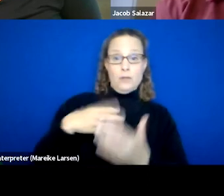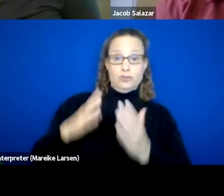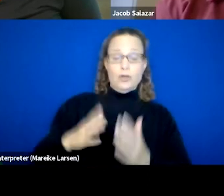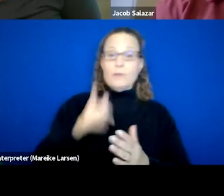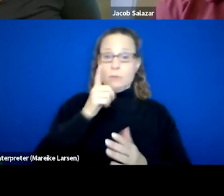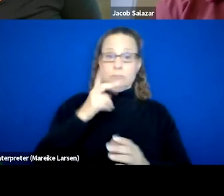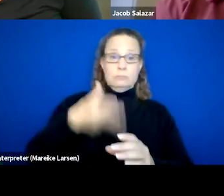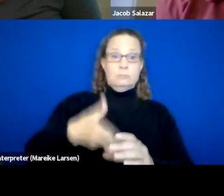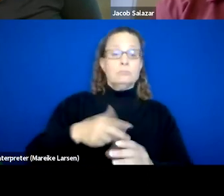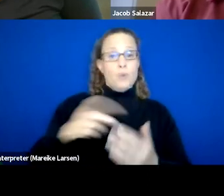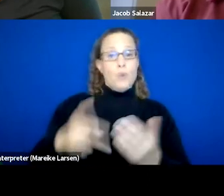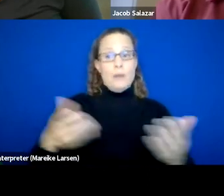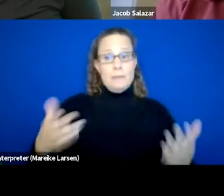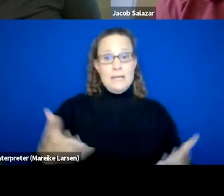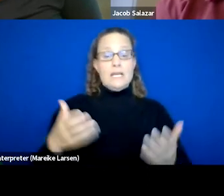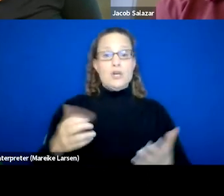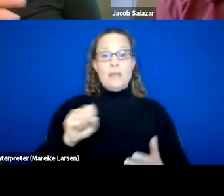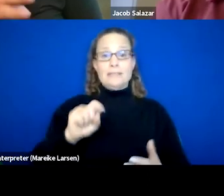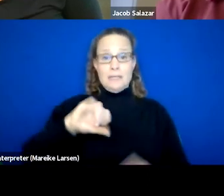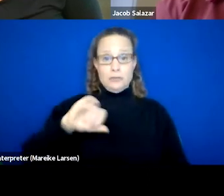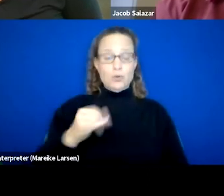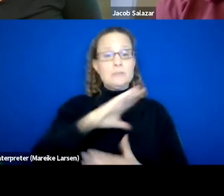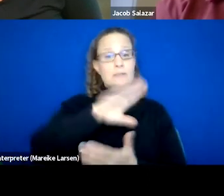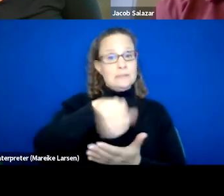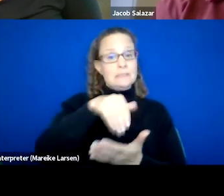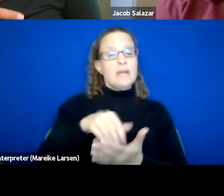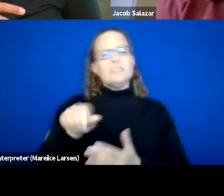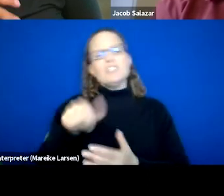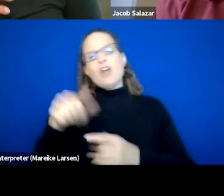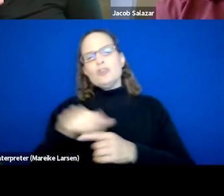here at St. Joseph's Center, where it's another training series where folks learn